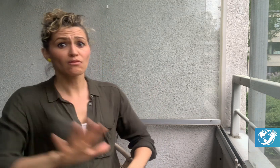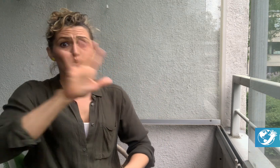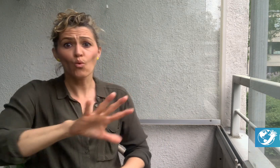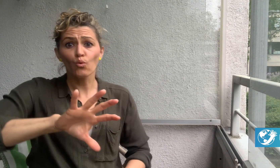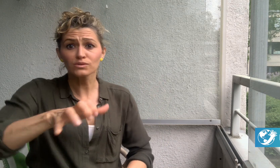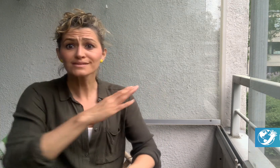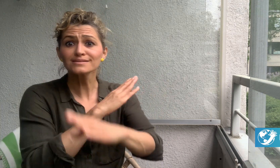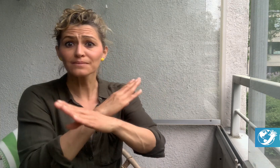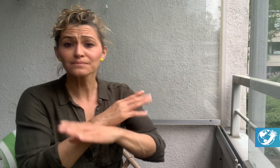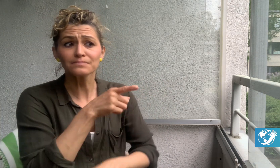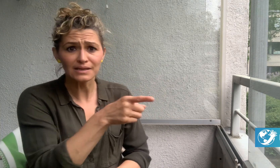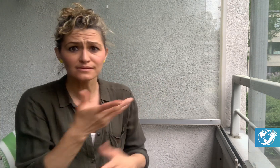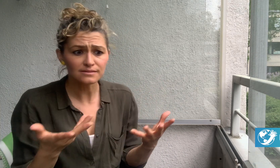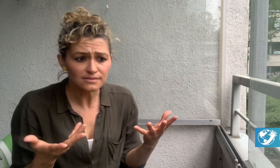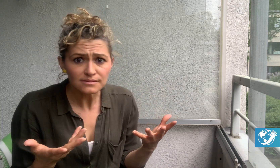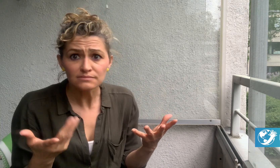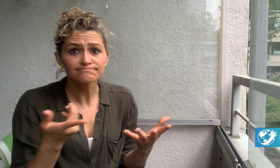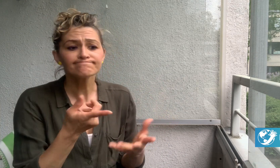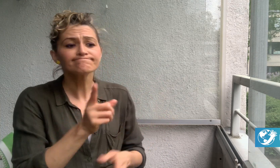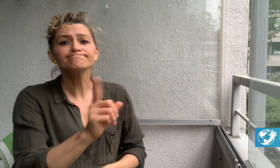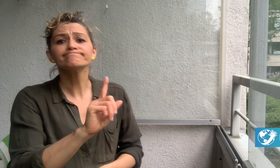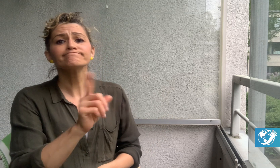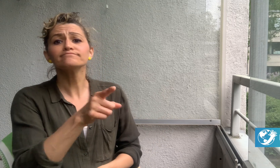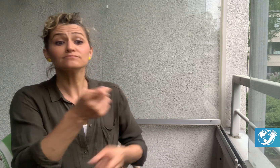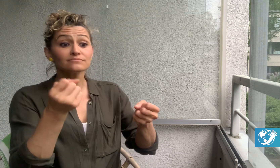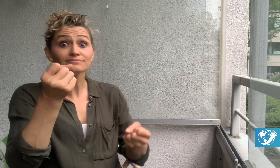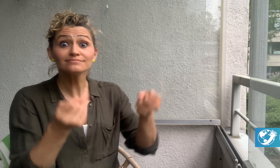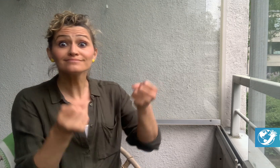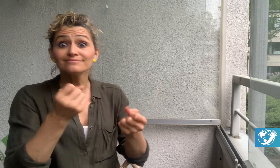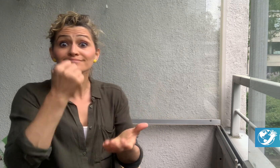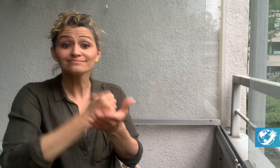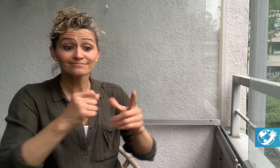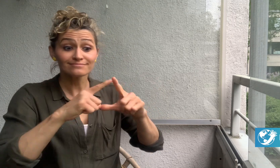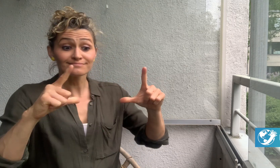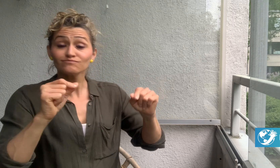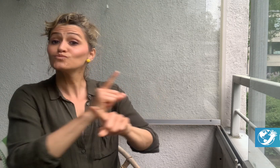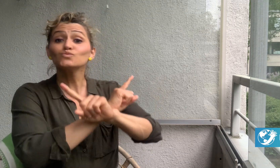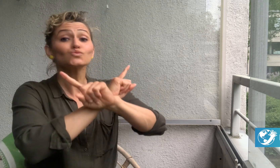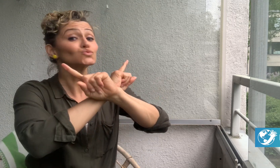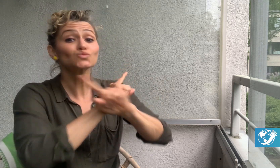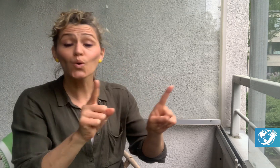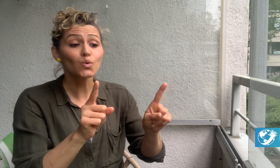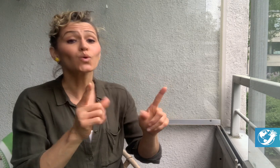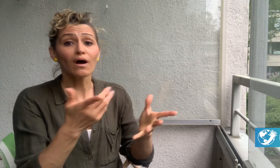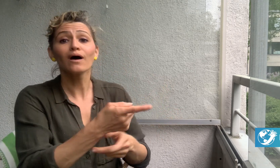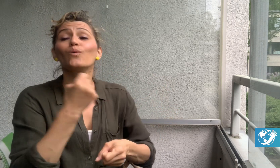explains that Deaf people in Zambia have lost their jobs